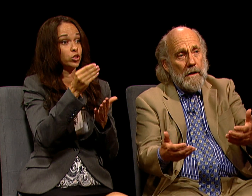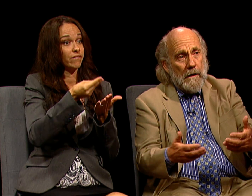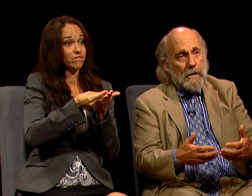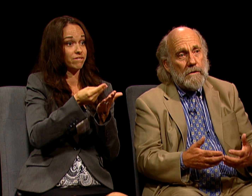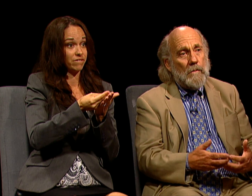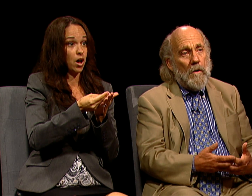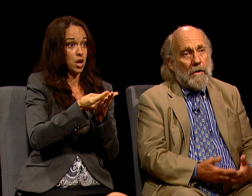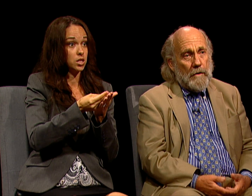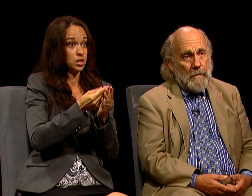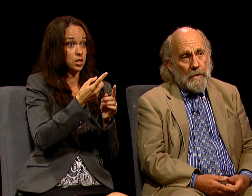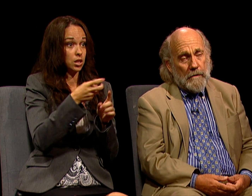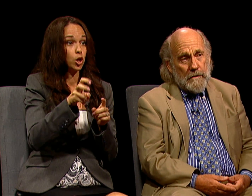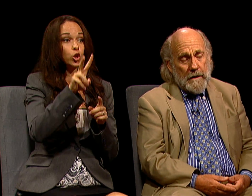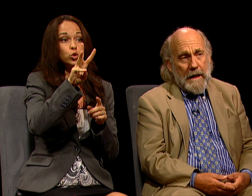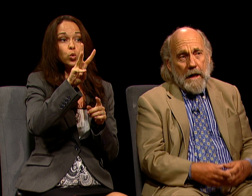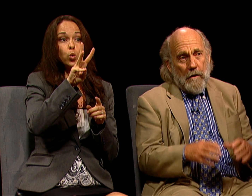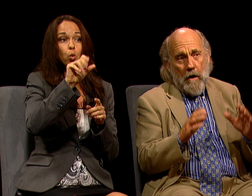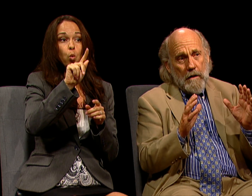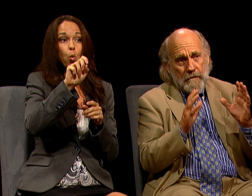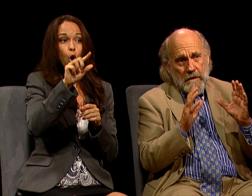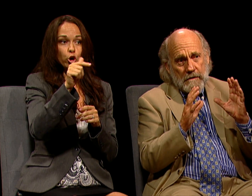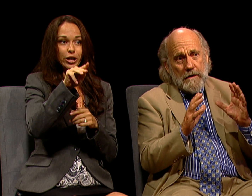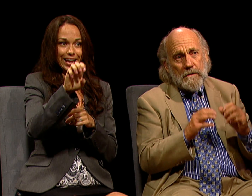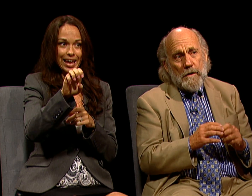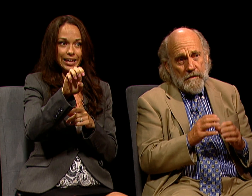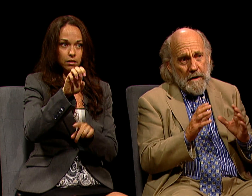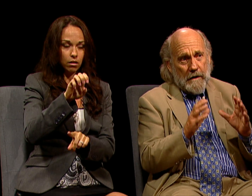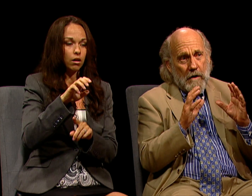TO THE WATERGATE BURGLARS? AND ALL OF THESE THINGS, WE THINK,